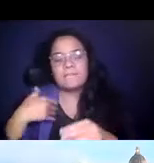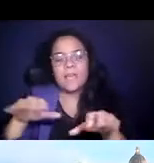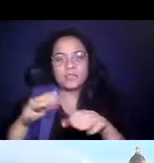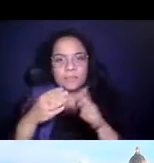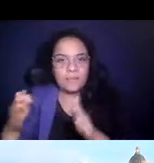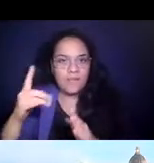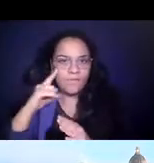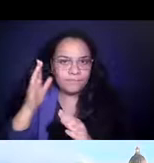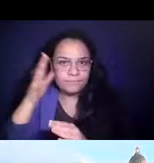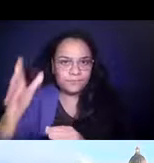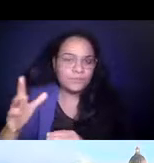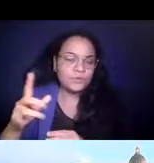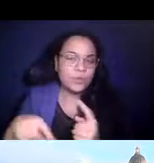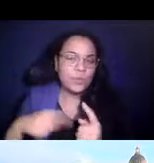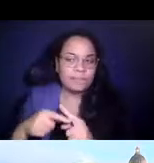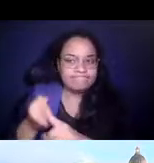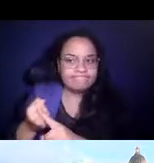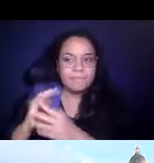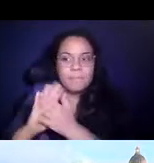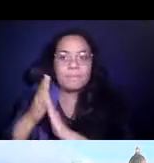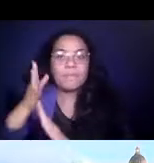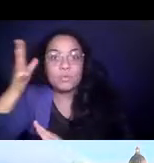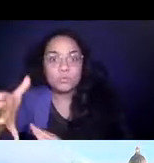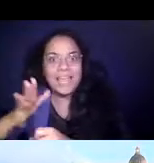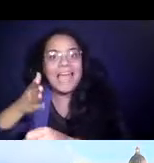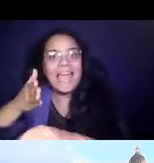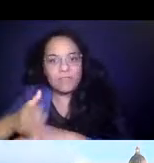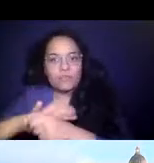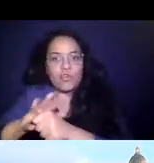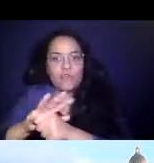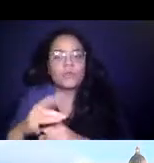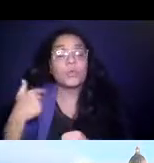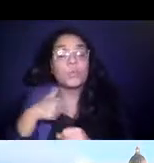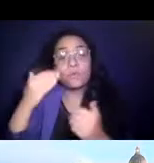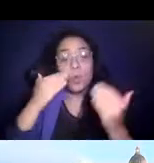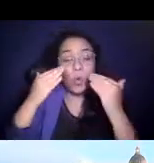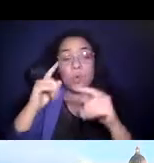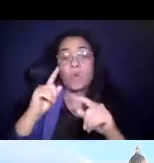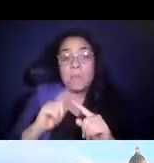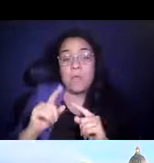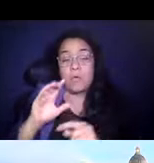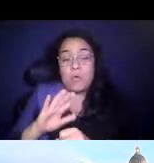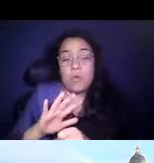14:25:09 post-pandemic future. 14:25:16 We've learned and we've known this all along, but COVID emphasized that we must